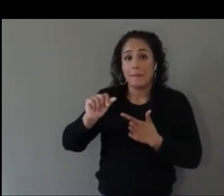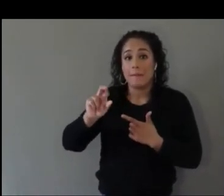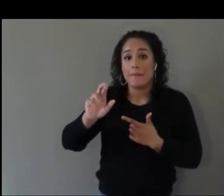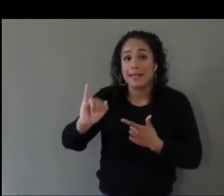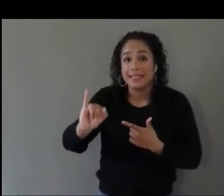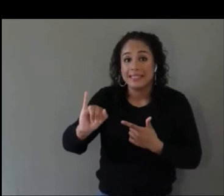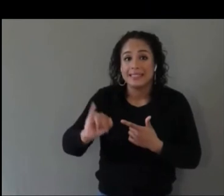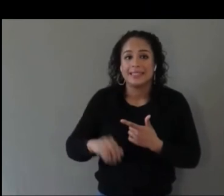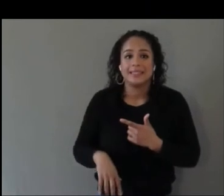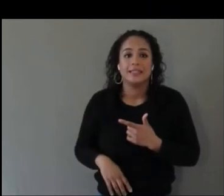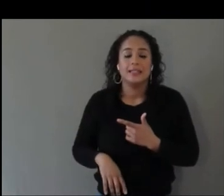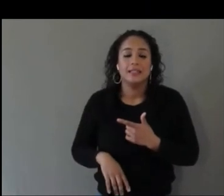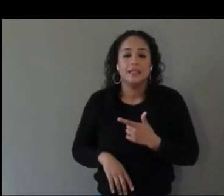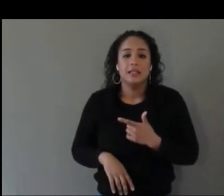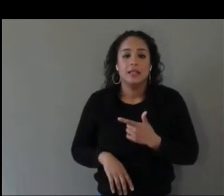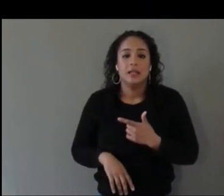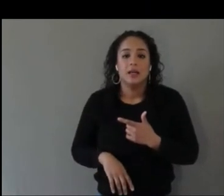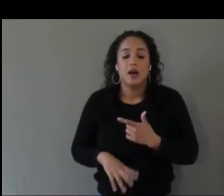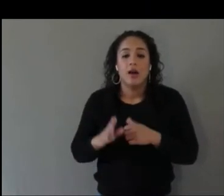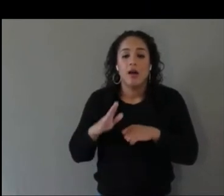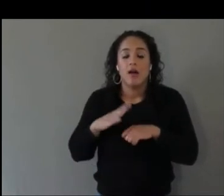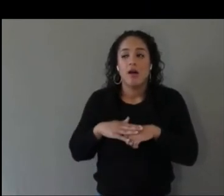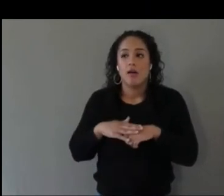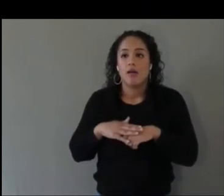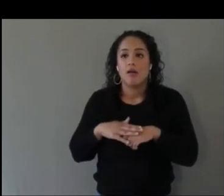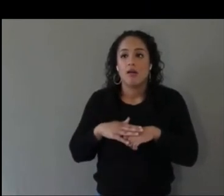Let's see.